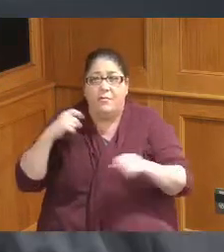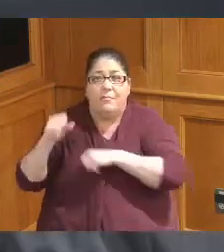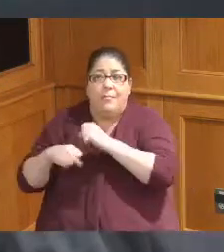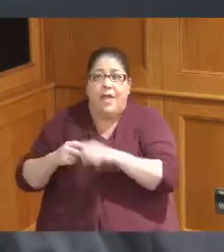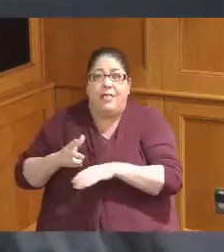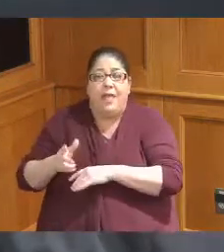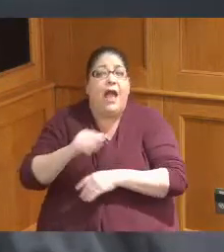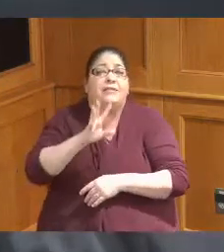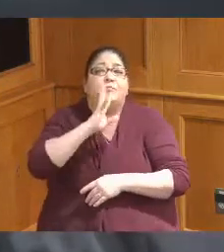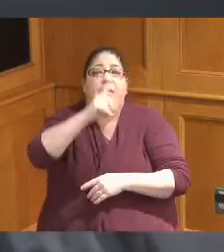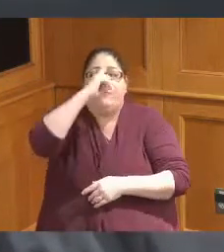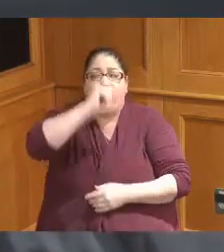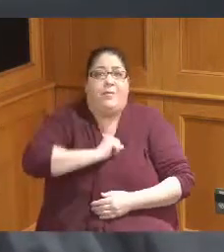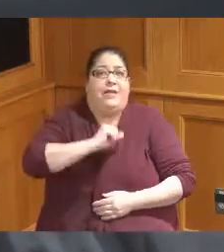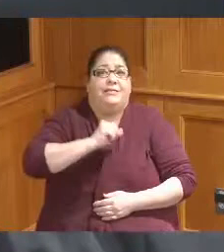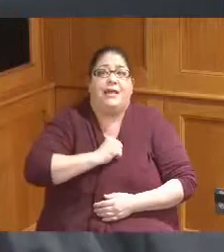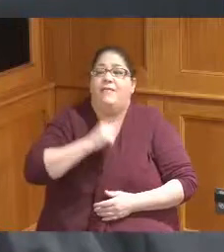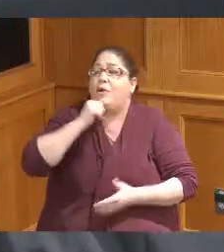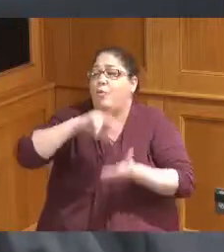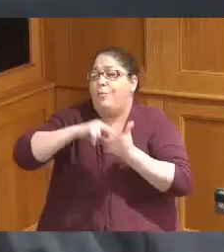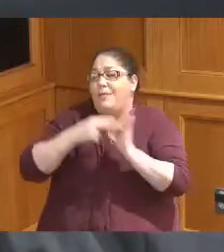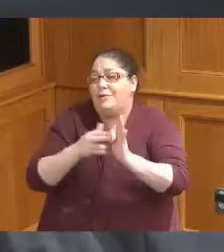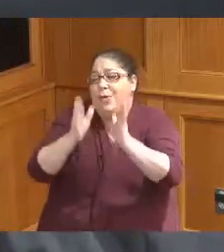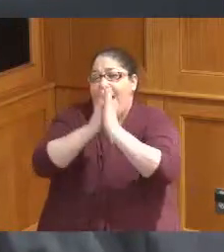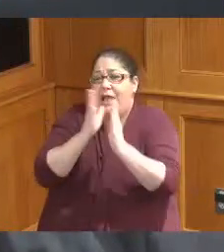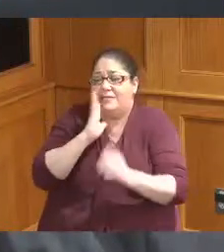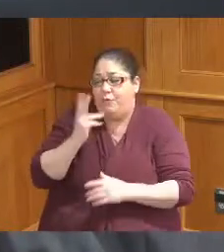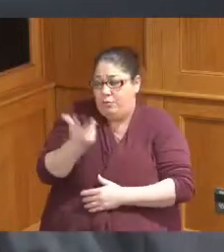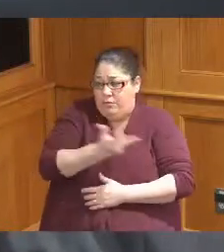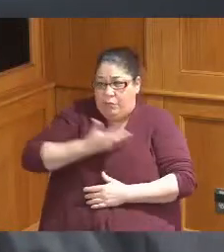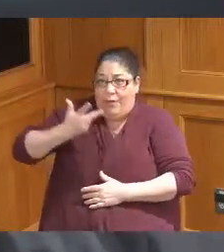for myself I didn't mean to speak for the whole Commission but this is something that that we've